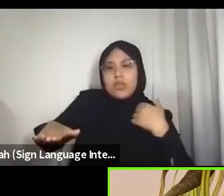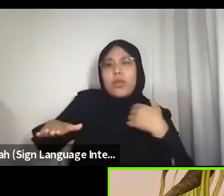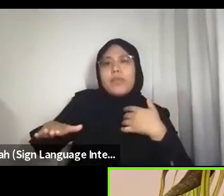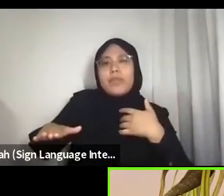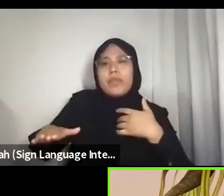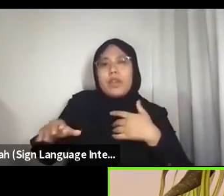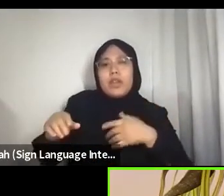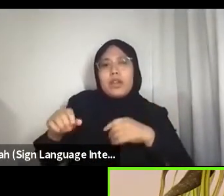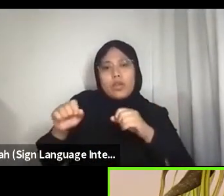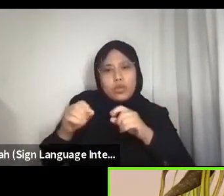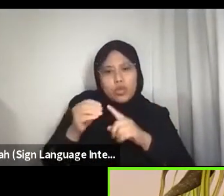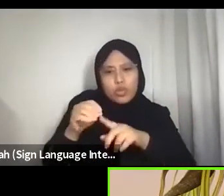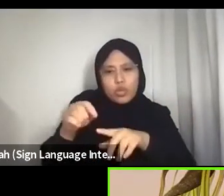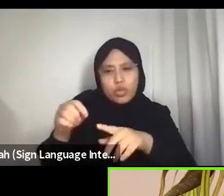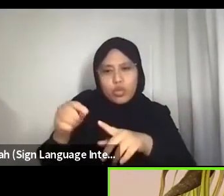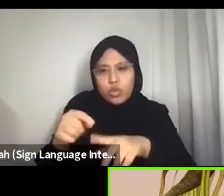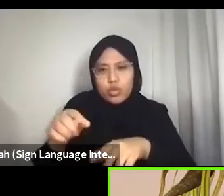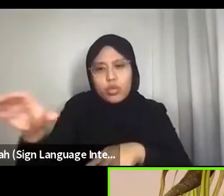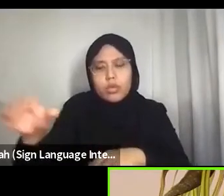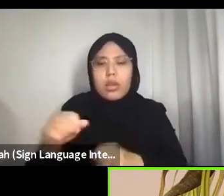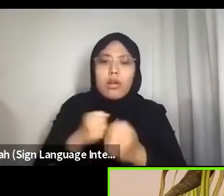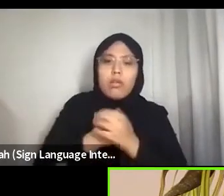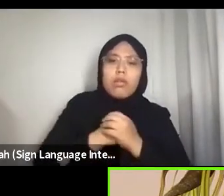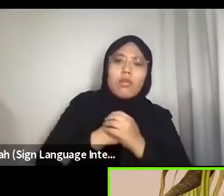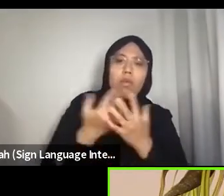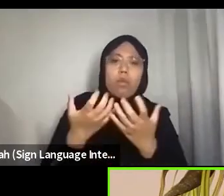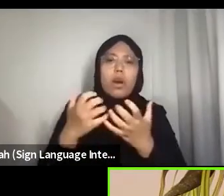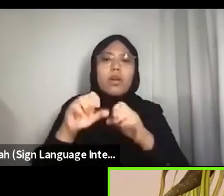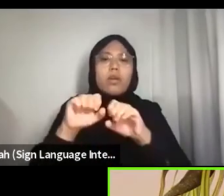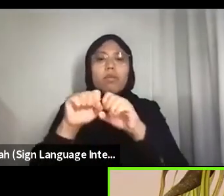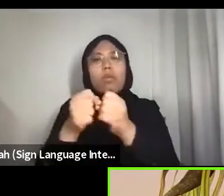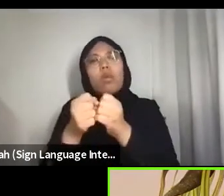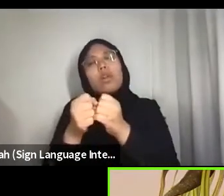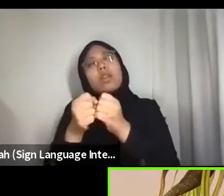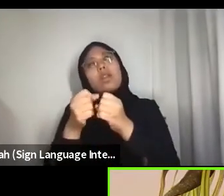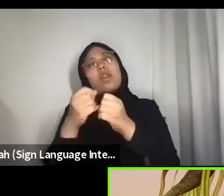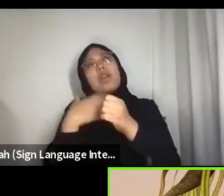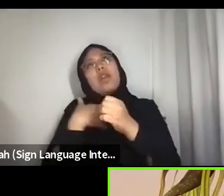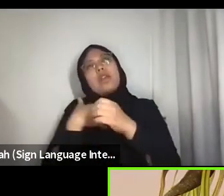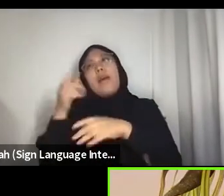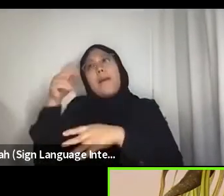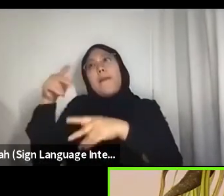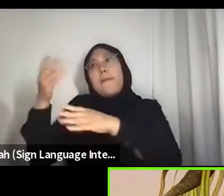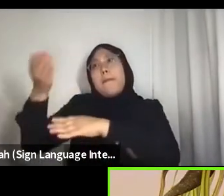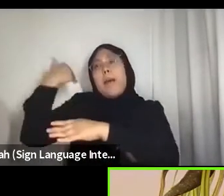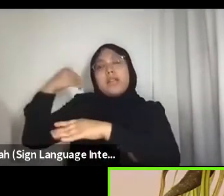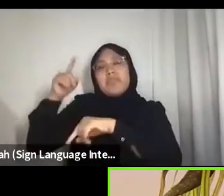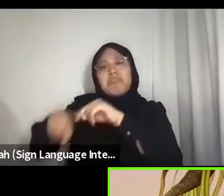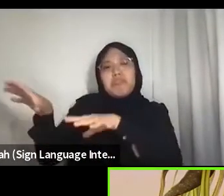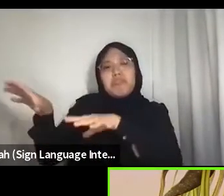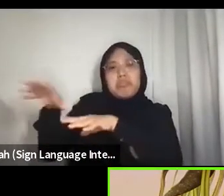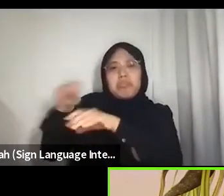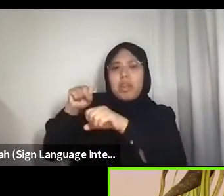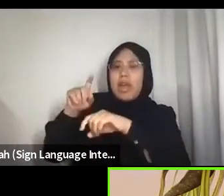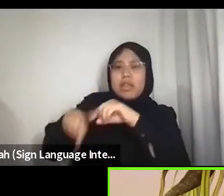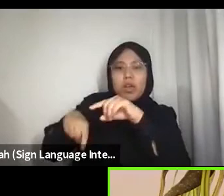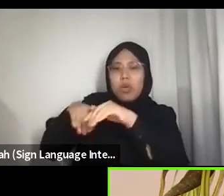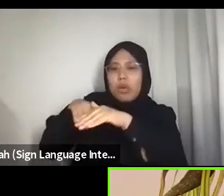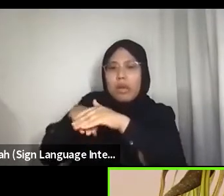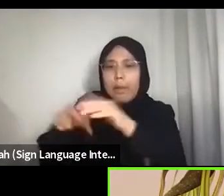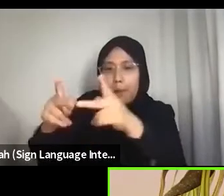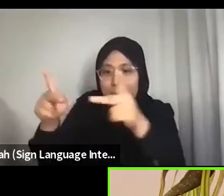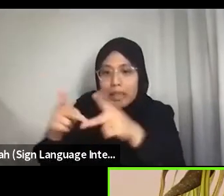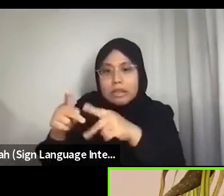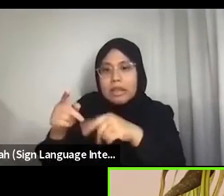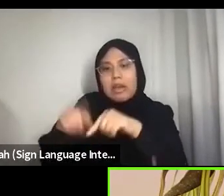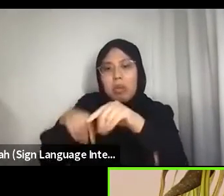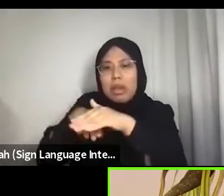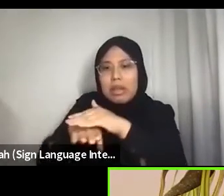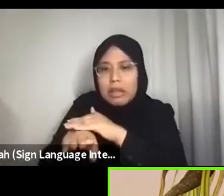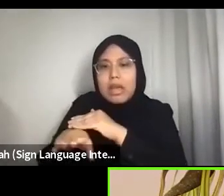A place or habitation I can no longer enter in the physical sense though I keep returning to it in my dreams,